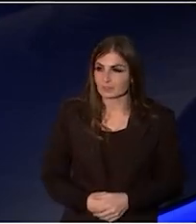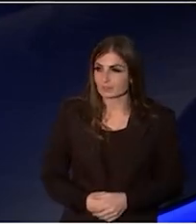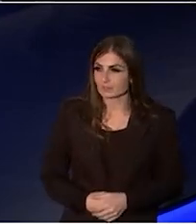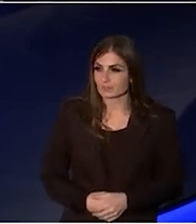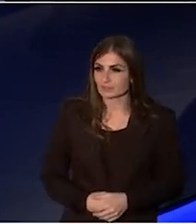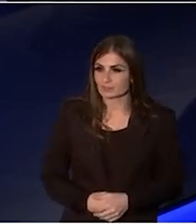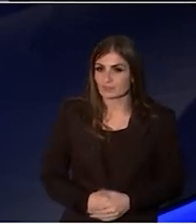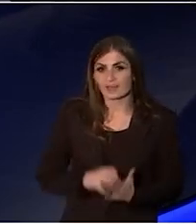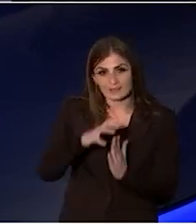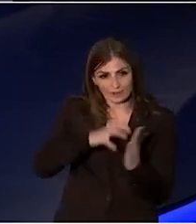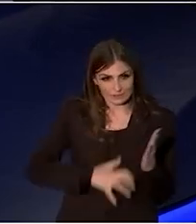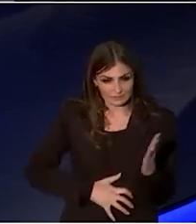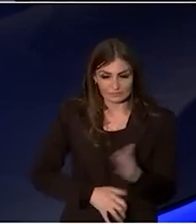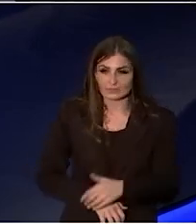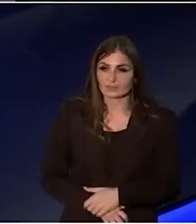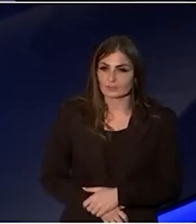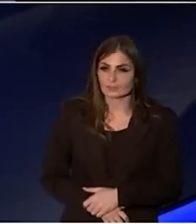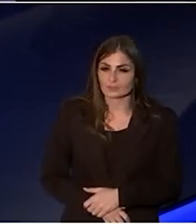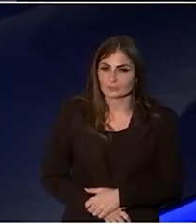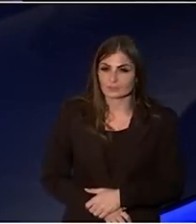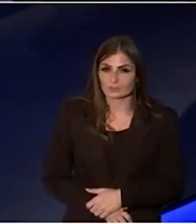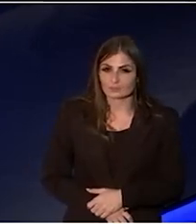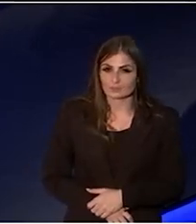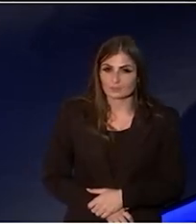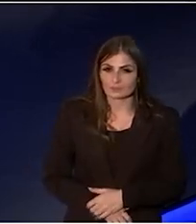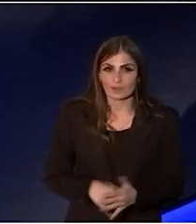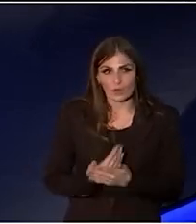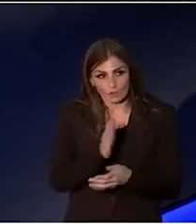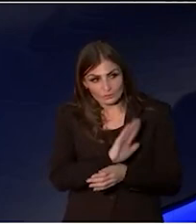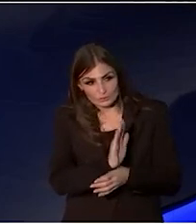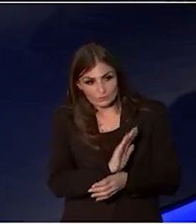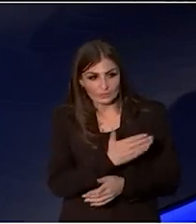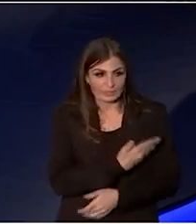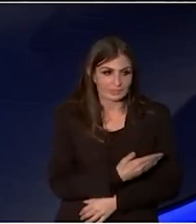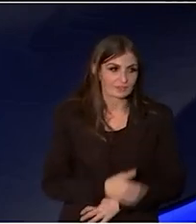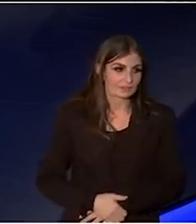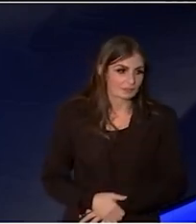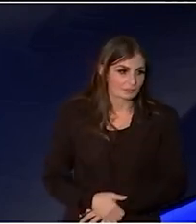in narrative, on the screen.